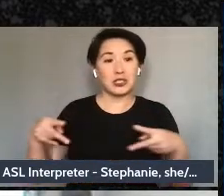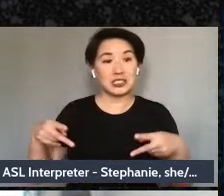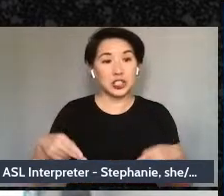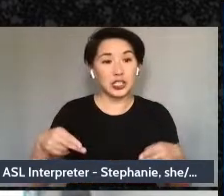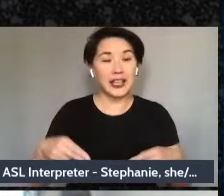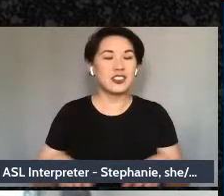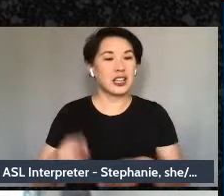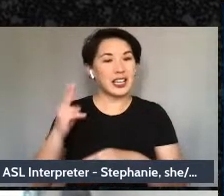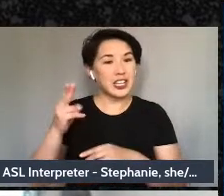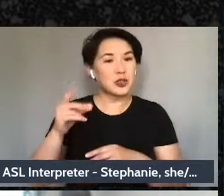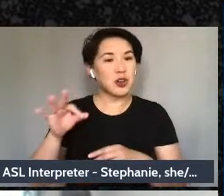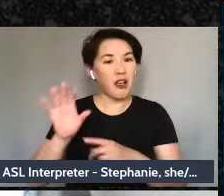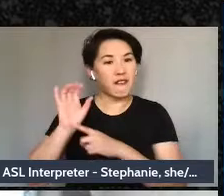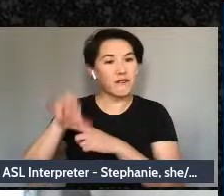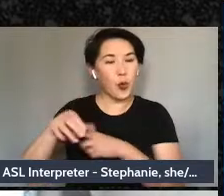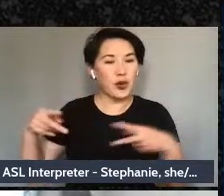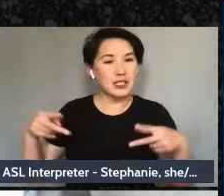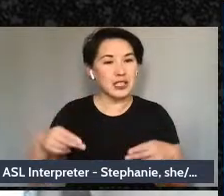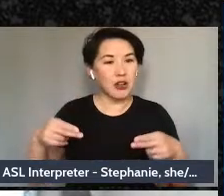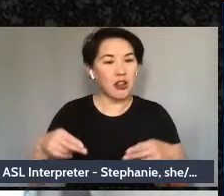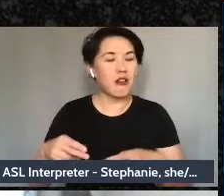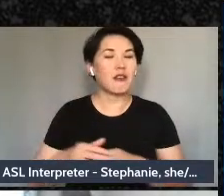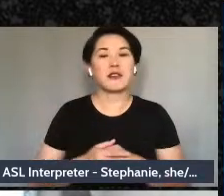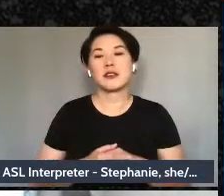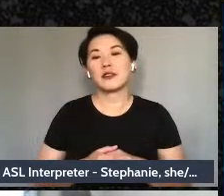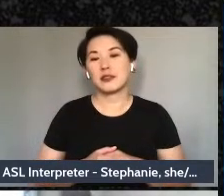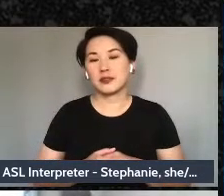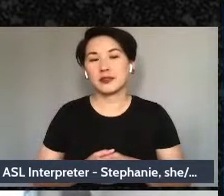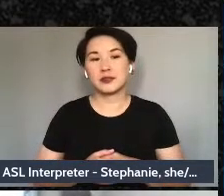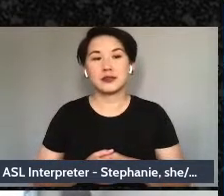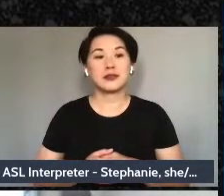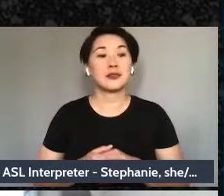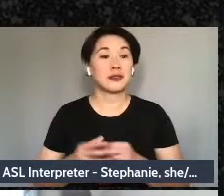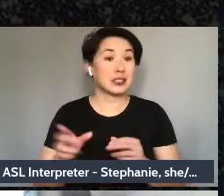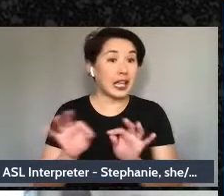All right, let's move into - because these are important, but let's keep going into the